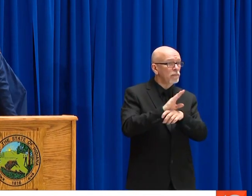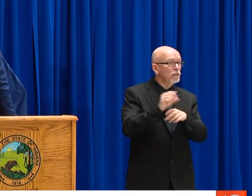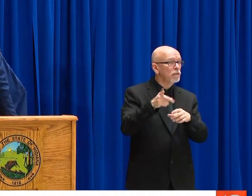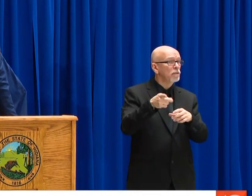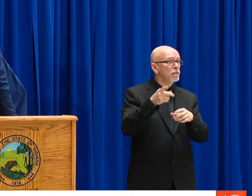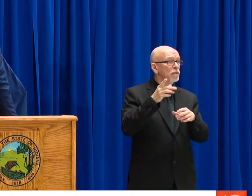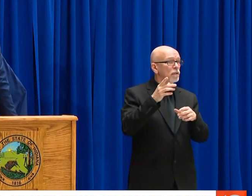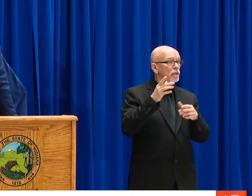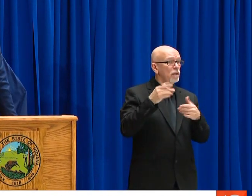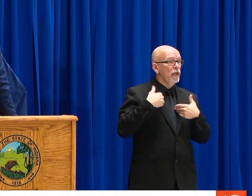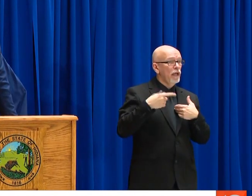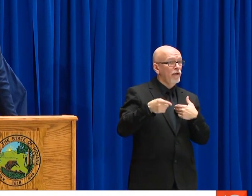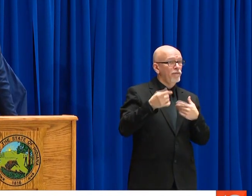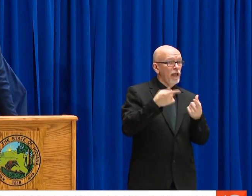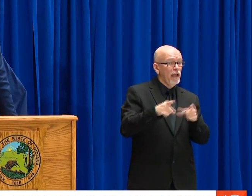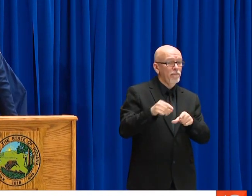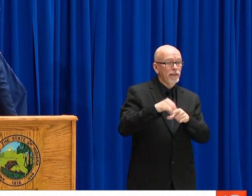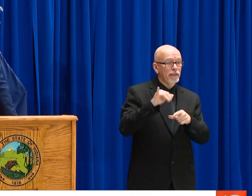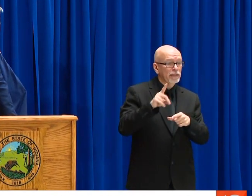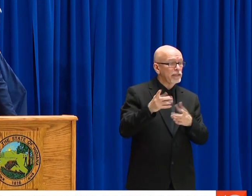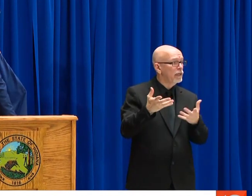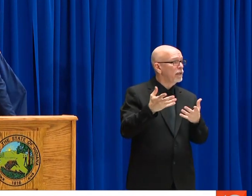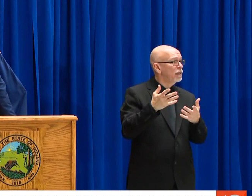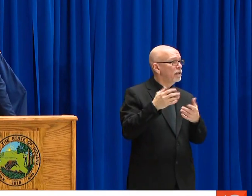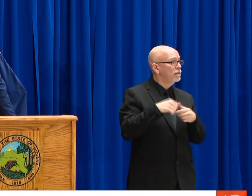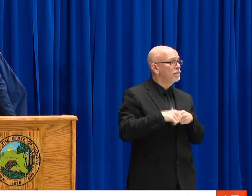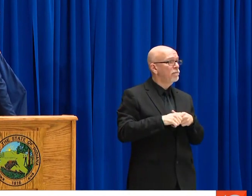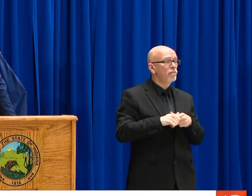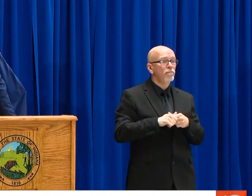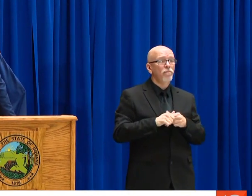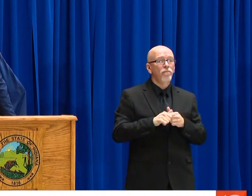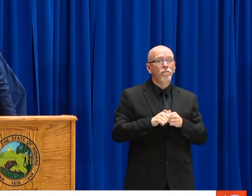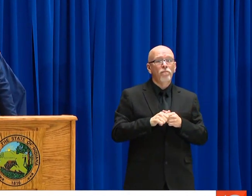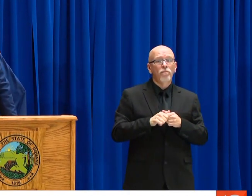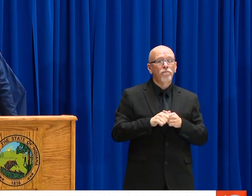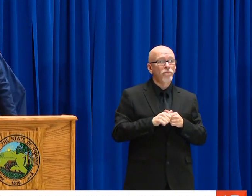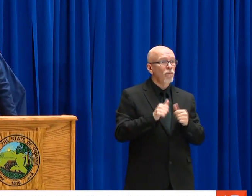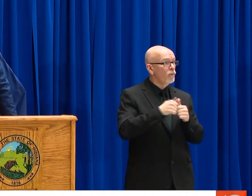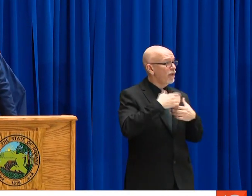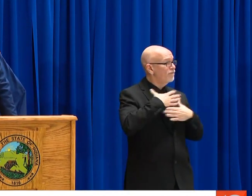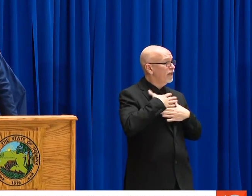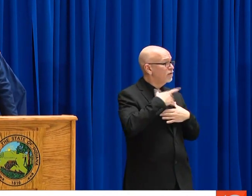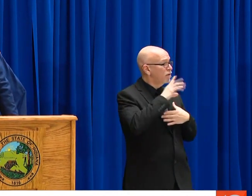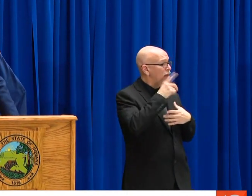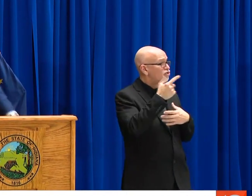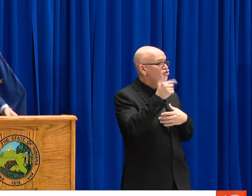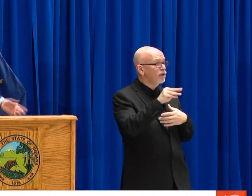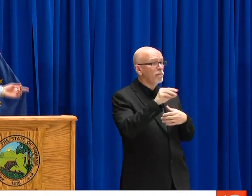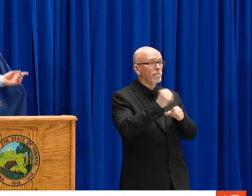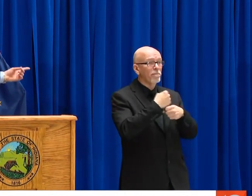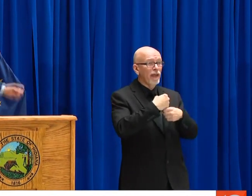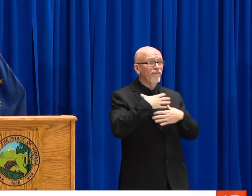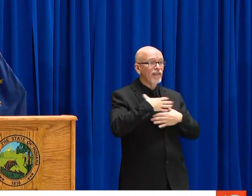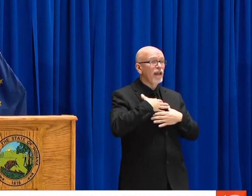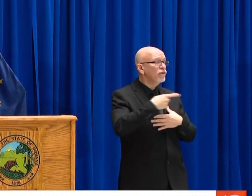AND WE'LL BECOME THE MODEL. HOW QUICKLY DO YOU THINK GENERAL MOTORS IS GOING TO GET IN BUSINESS, HOW GOOD OF A DEAL IS IT TO HAVE THIS HAPPENING IN INDIANA?